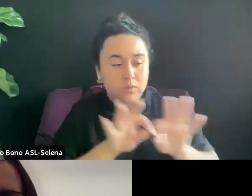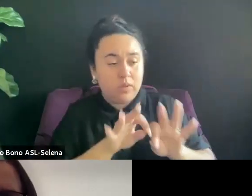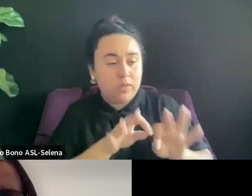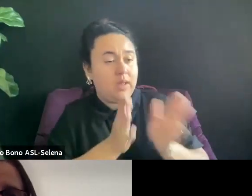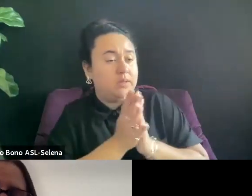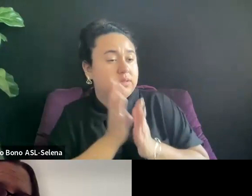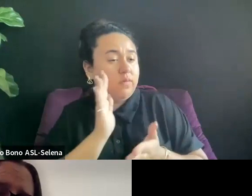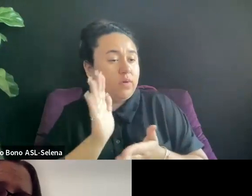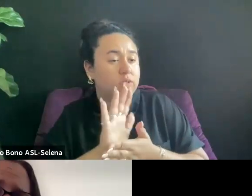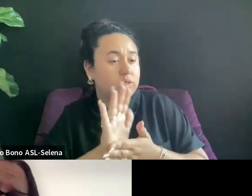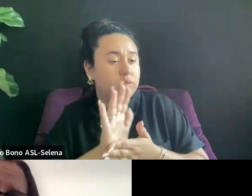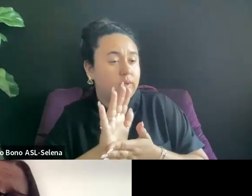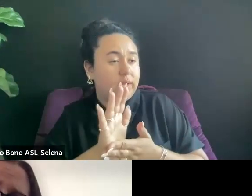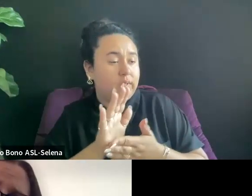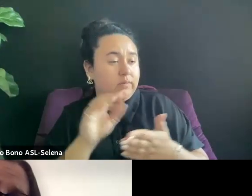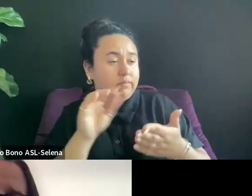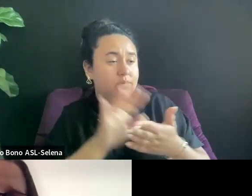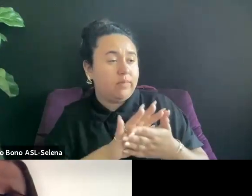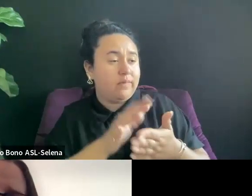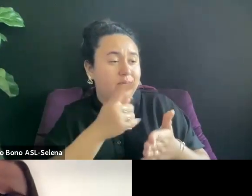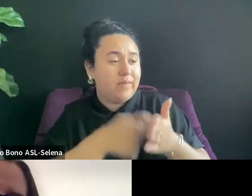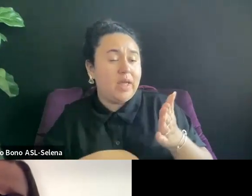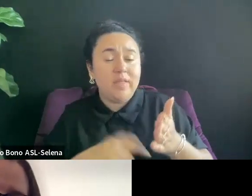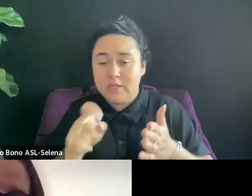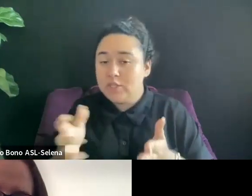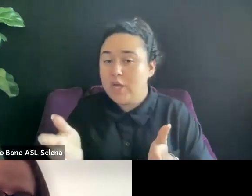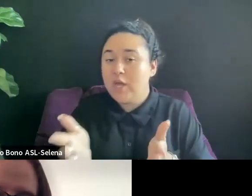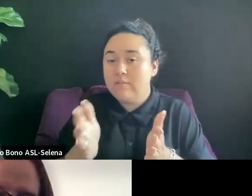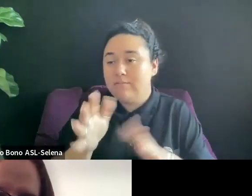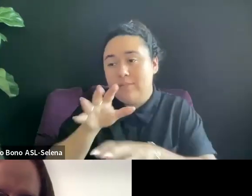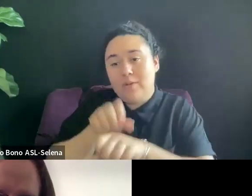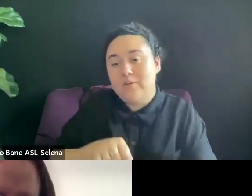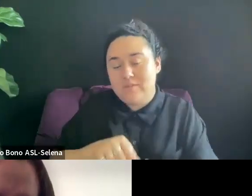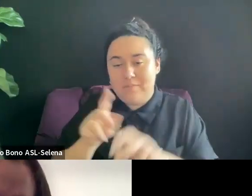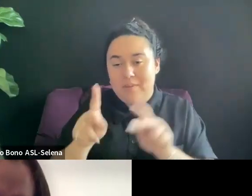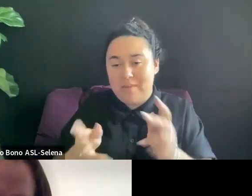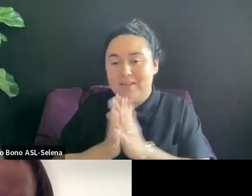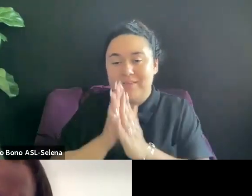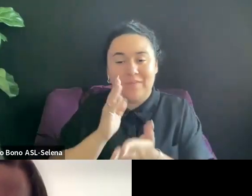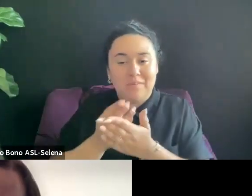THEY SHOULD GET USED TO PEOPLE ASKING FOR MONEY FOR THEIR WORK ANYWAY.